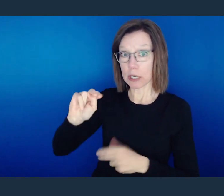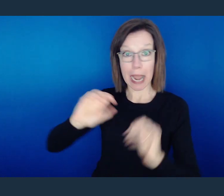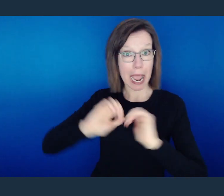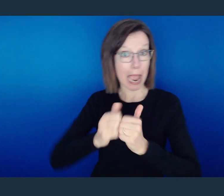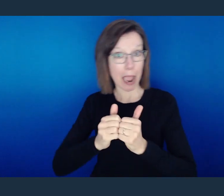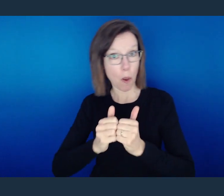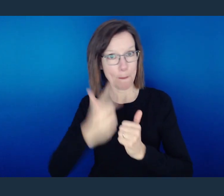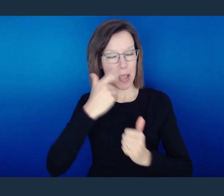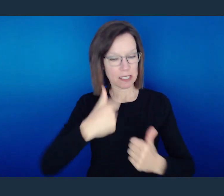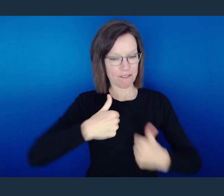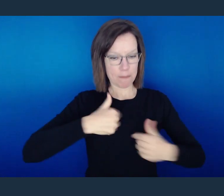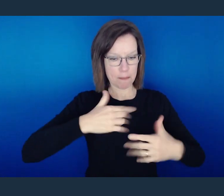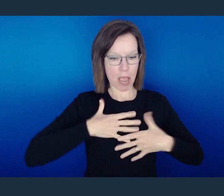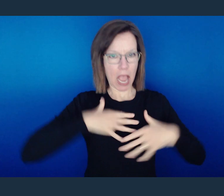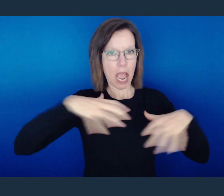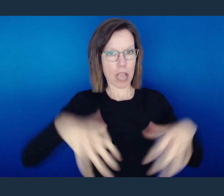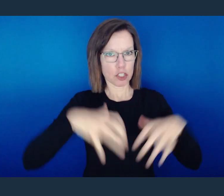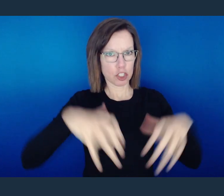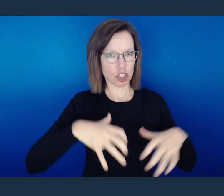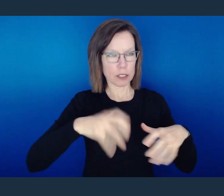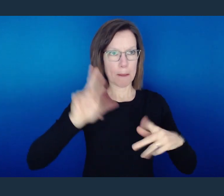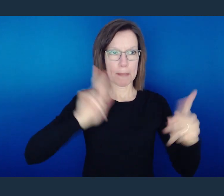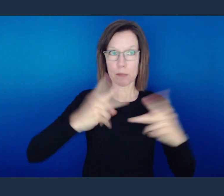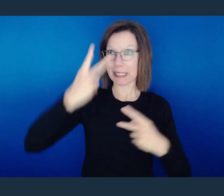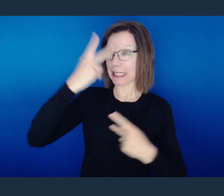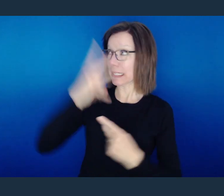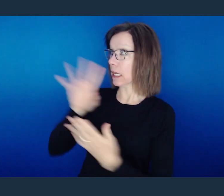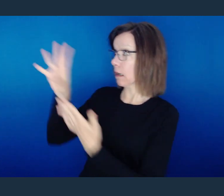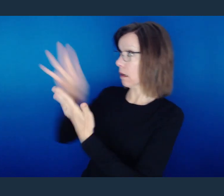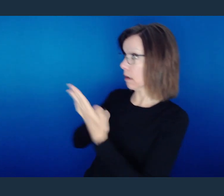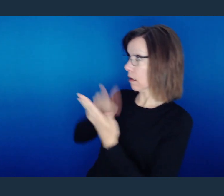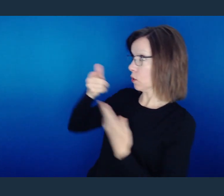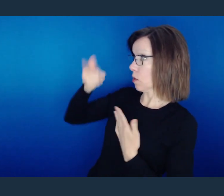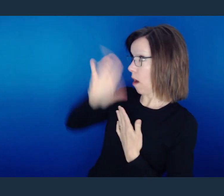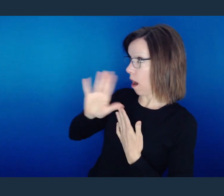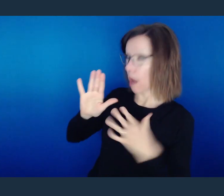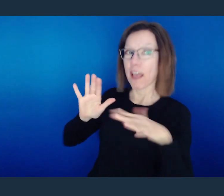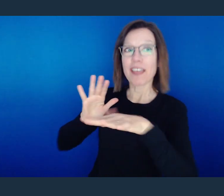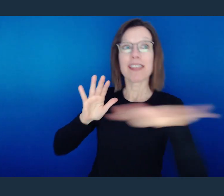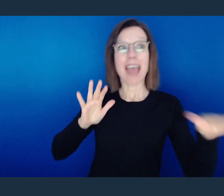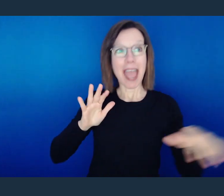God's reputation is built on your replication.